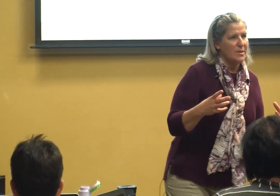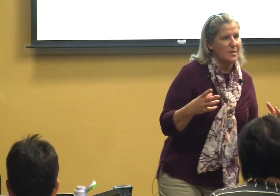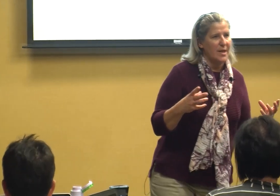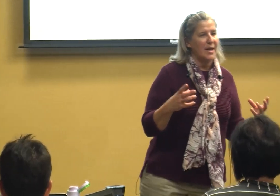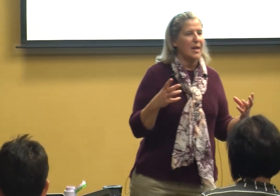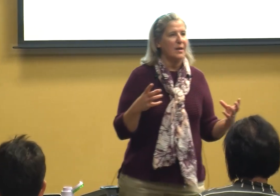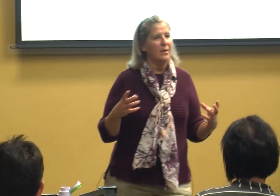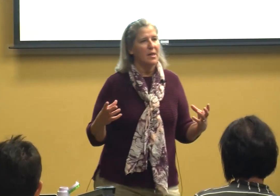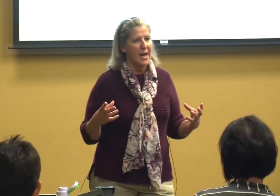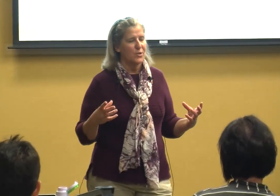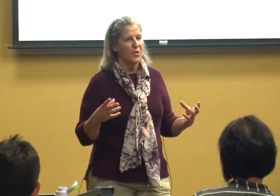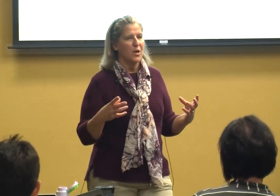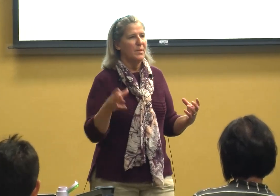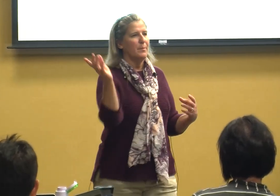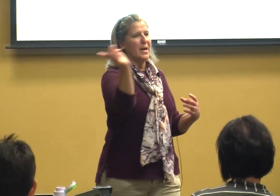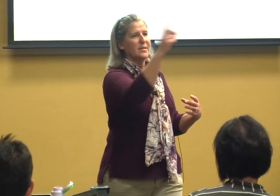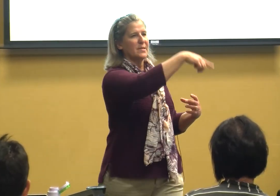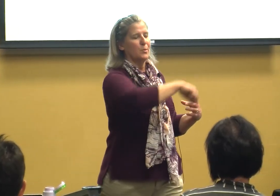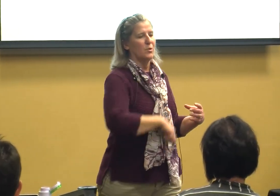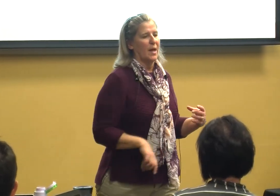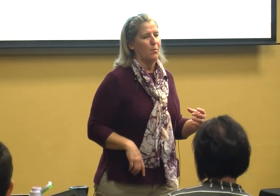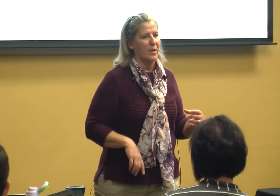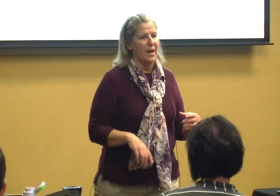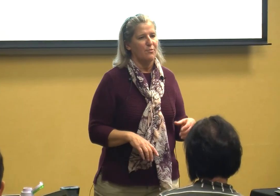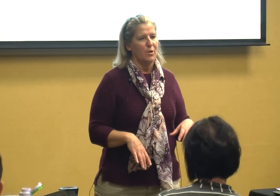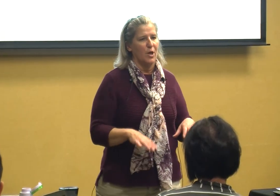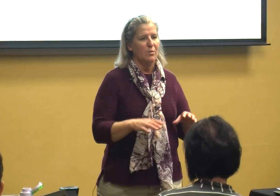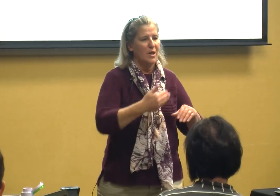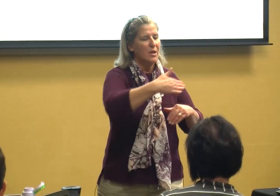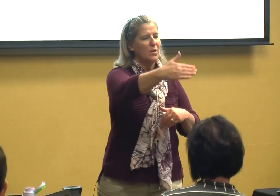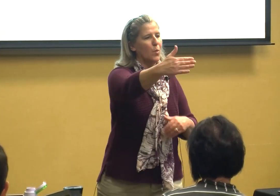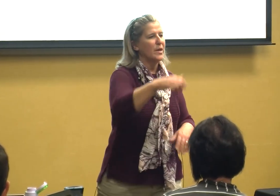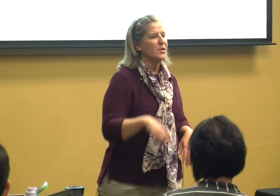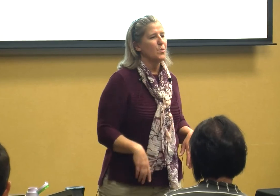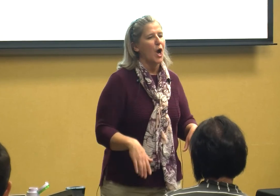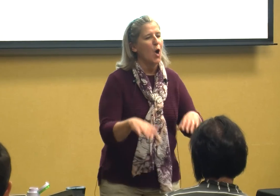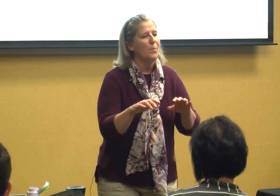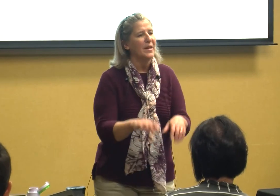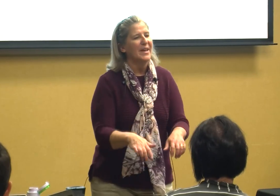sitting in the classroom and the buses pulled up one afternoon the windows were open and he